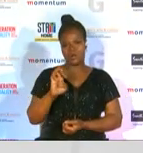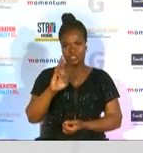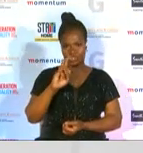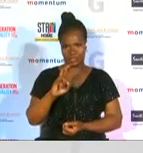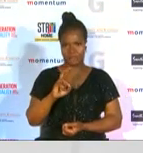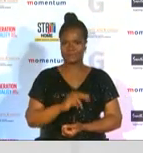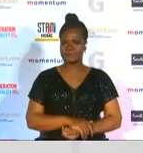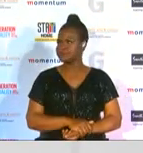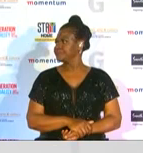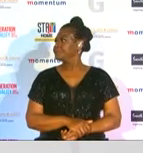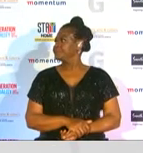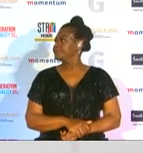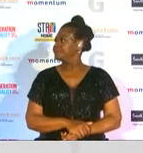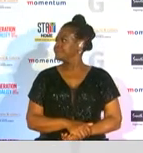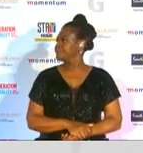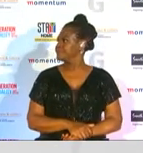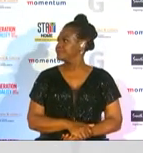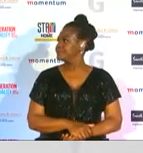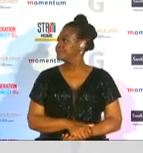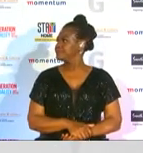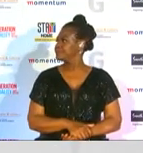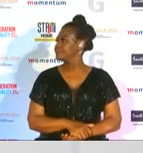as deputy minister of sports arts and culture